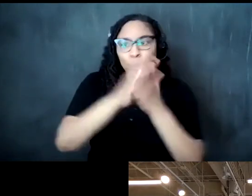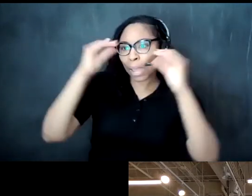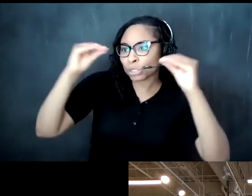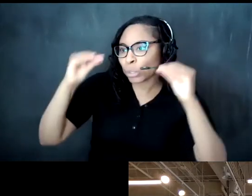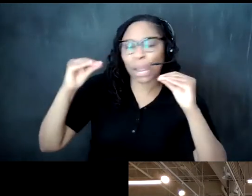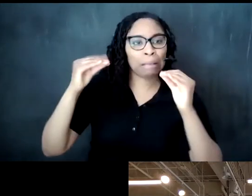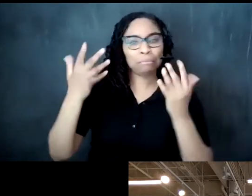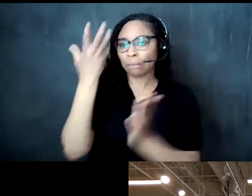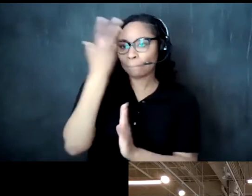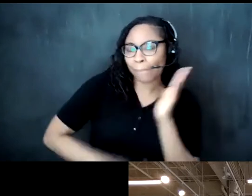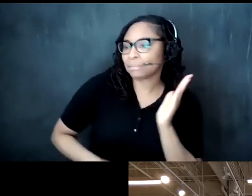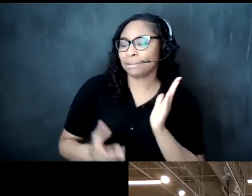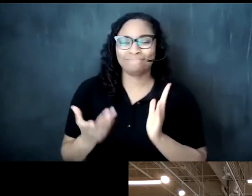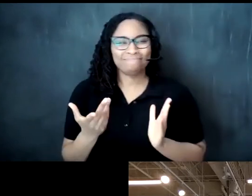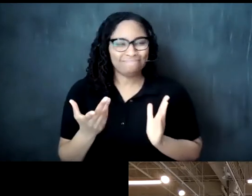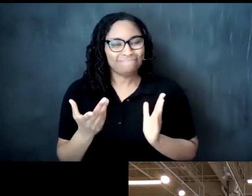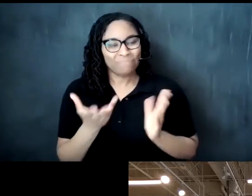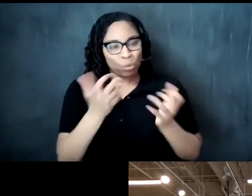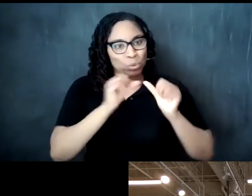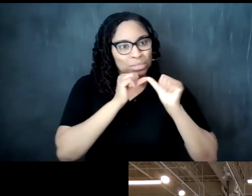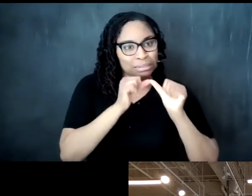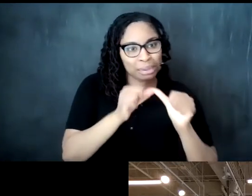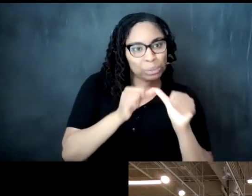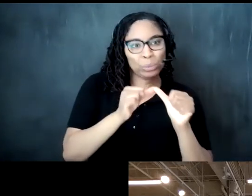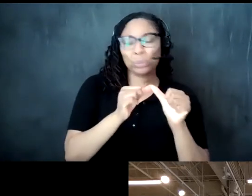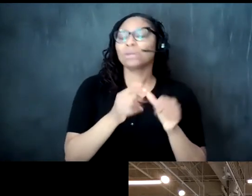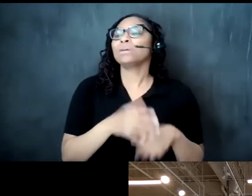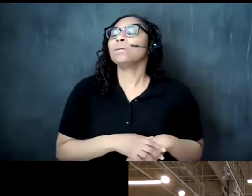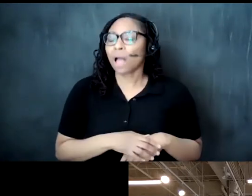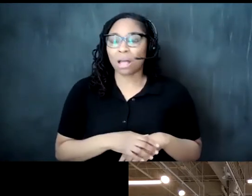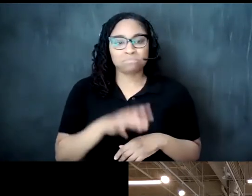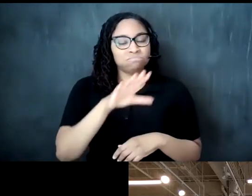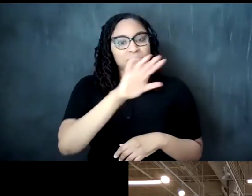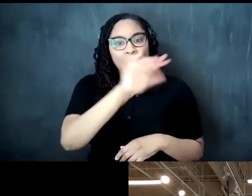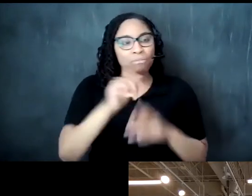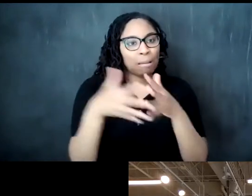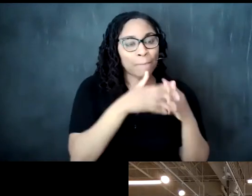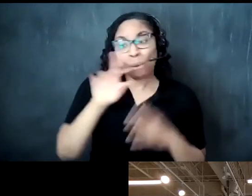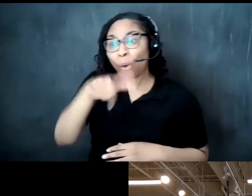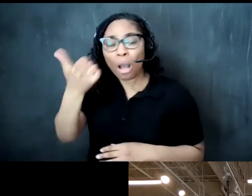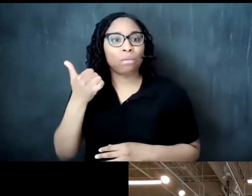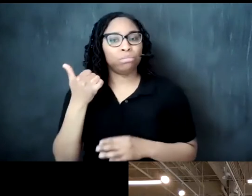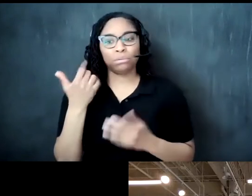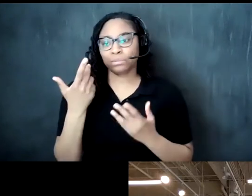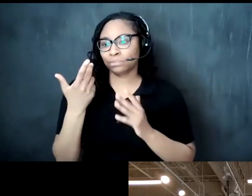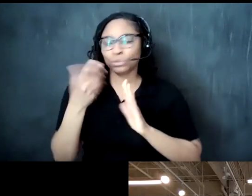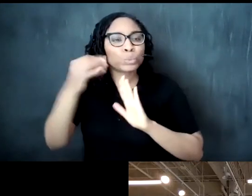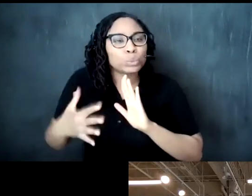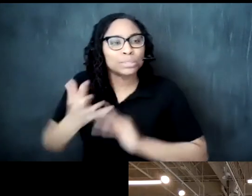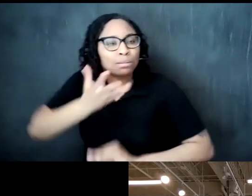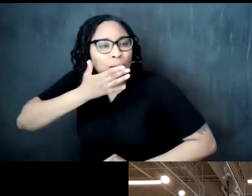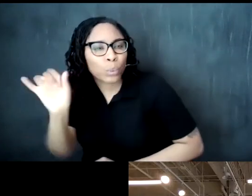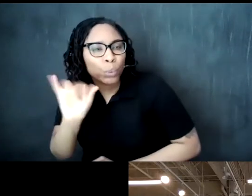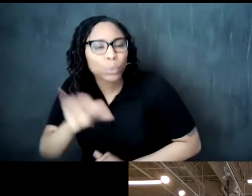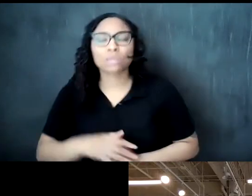teach african american students or other students of color um it is important that we remember to go